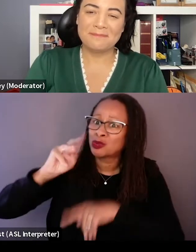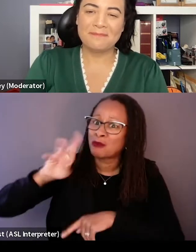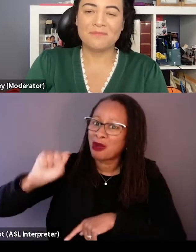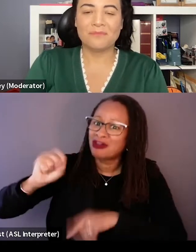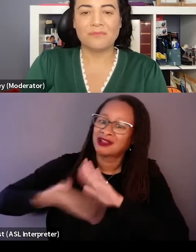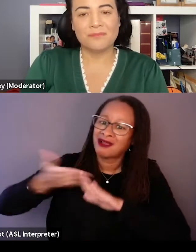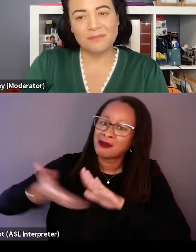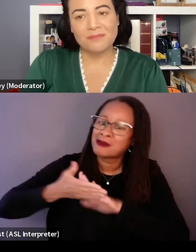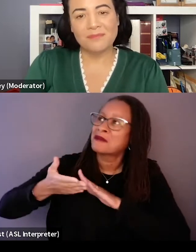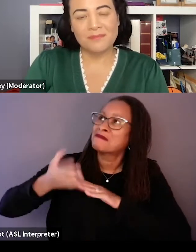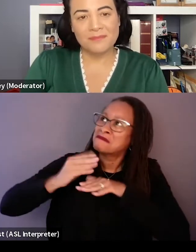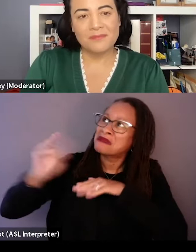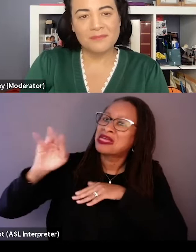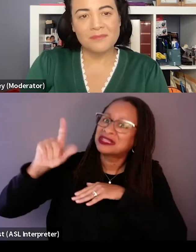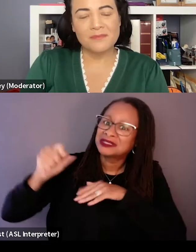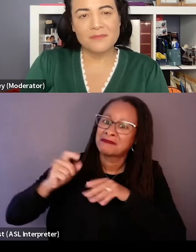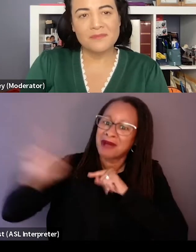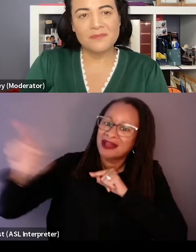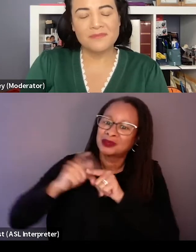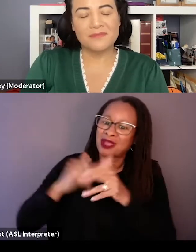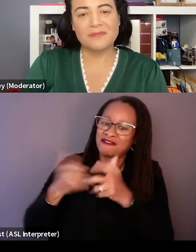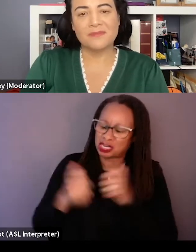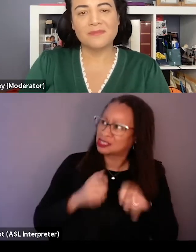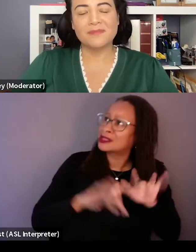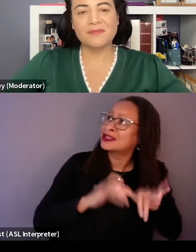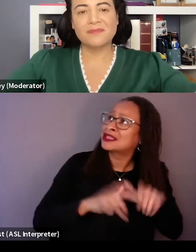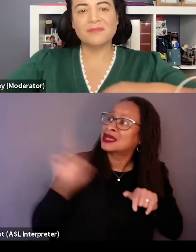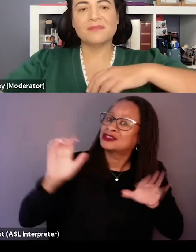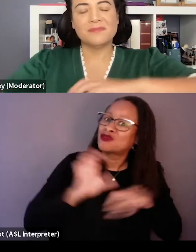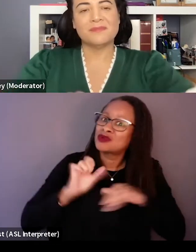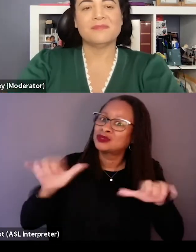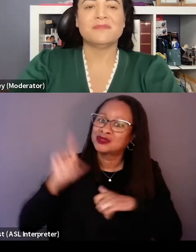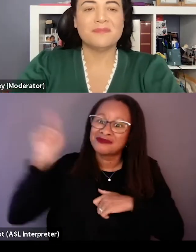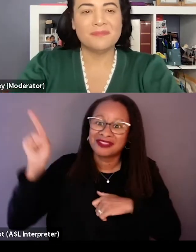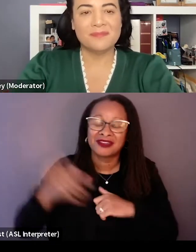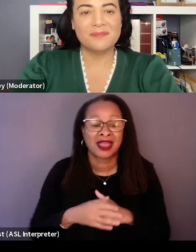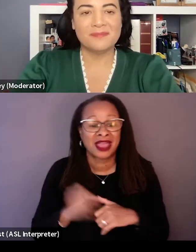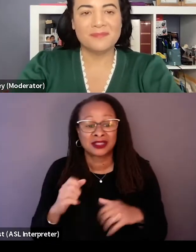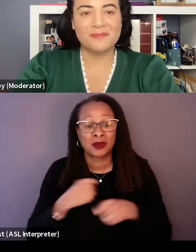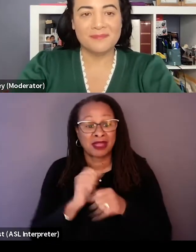of miles away for years. And to make a film about a project and a group of people who did something so remarkable,